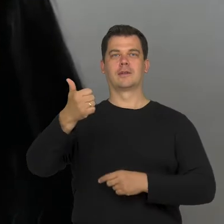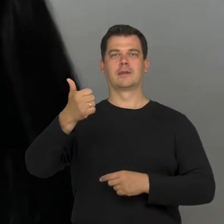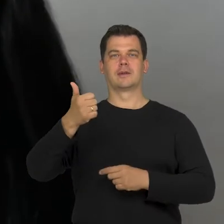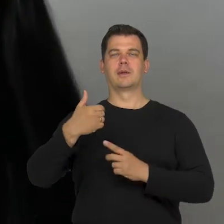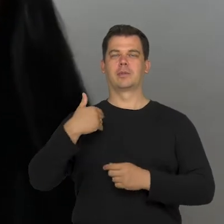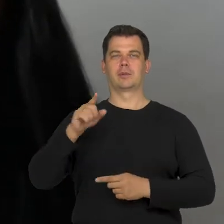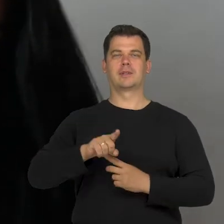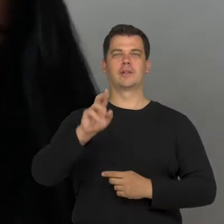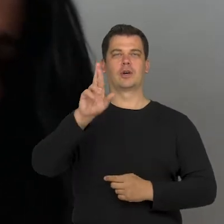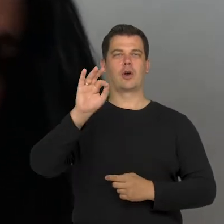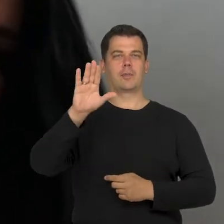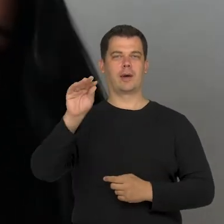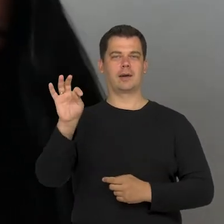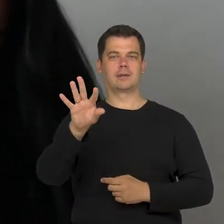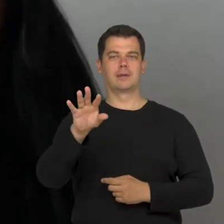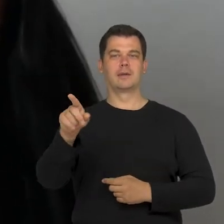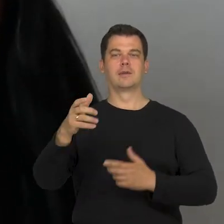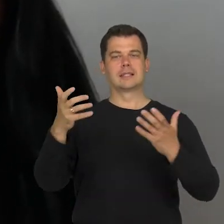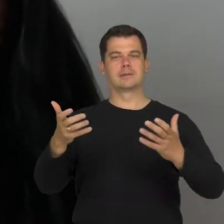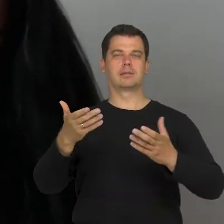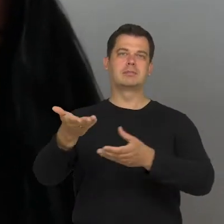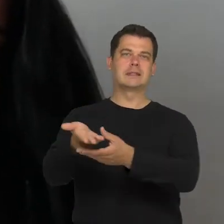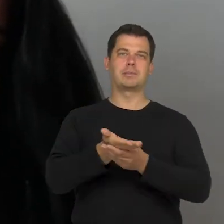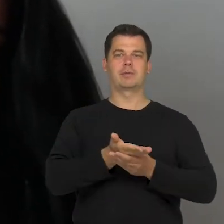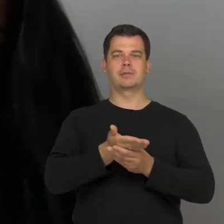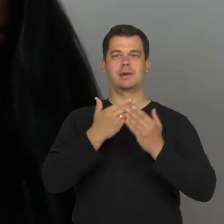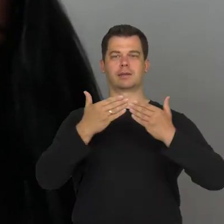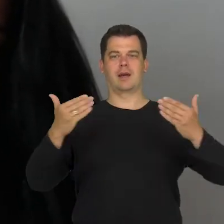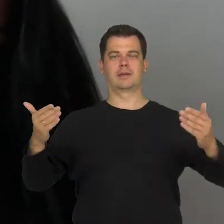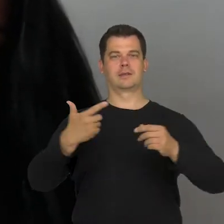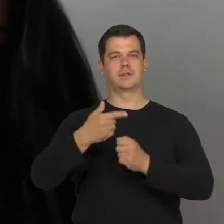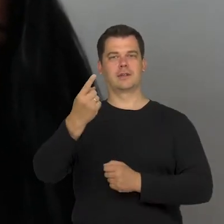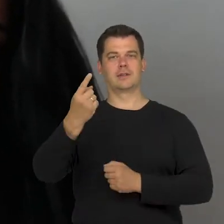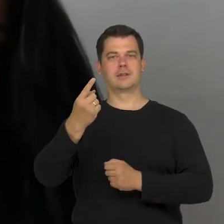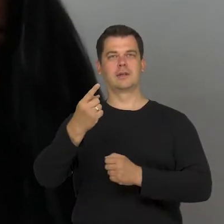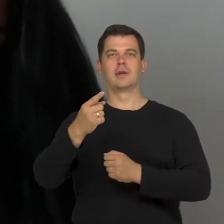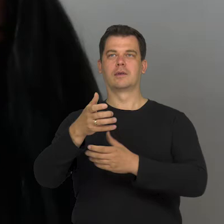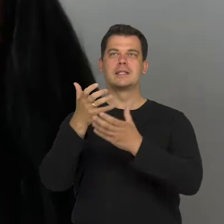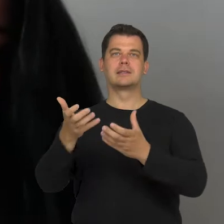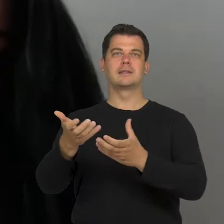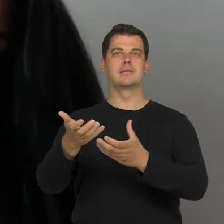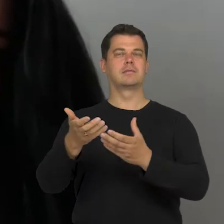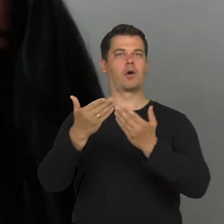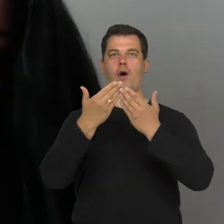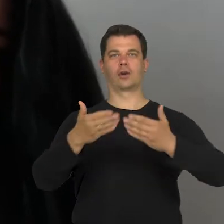who decides to invite Teatr 21 to the gates of his great exhibition